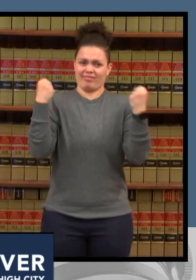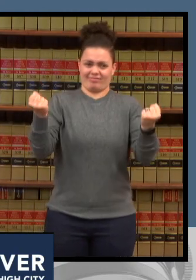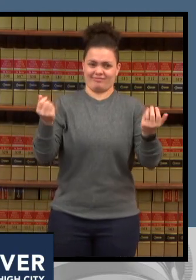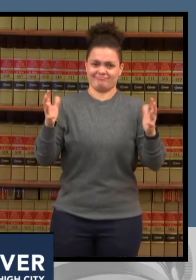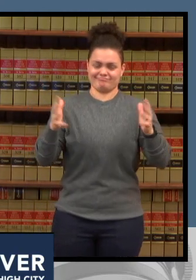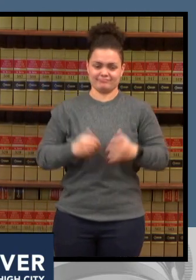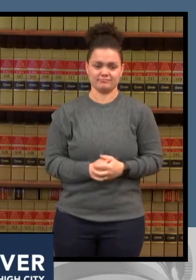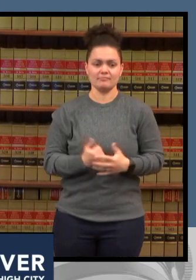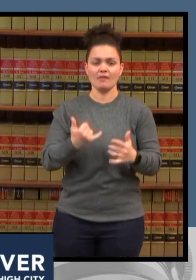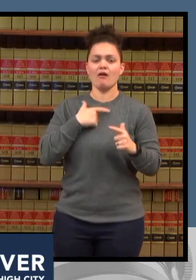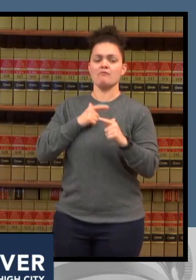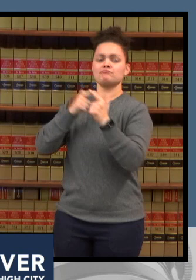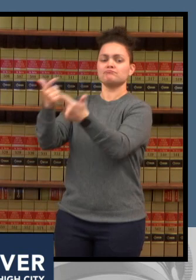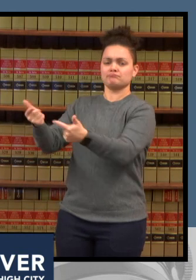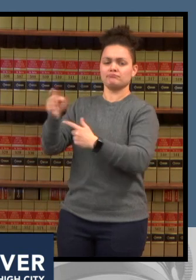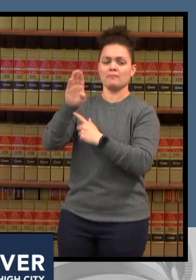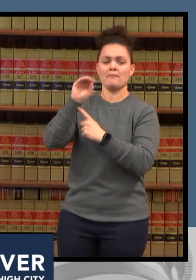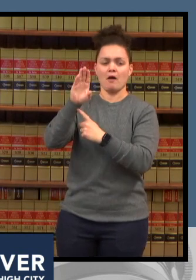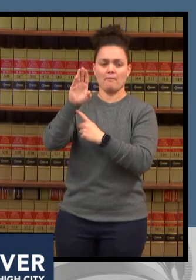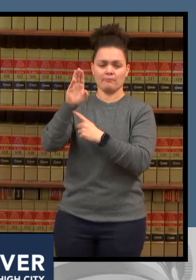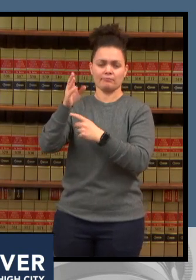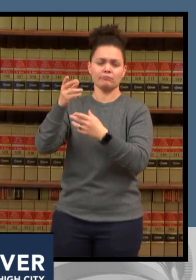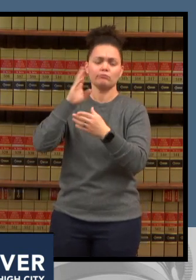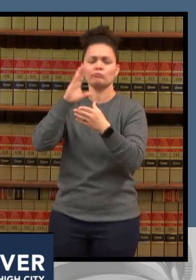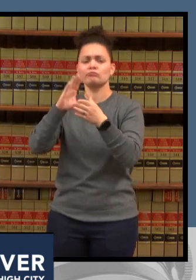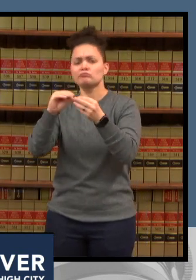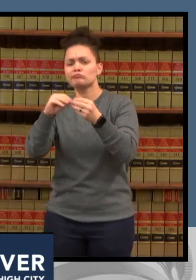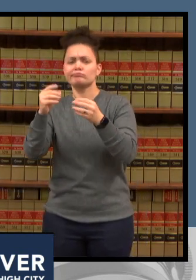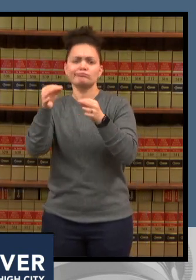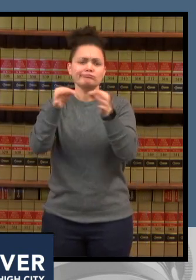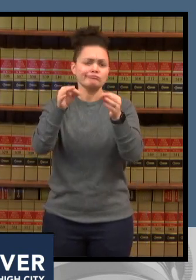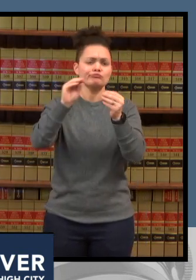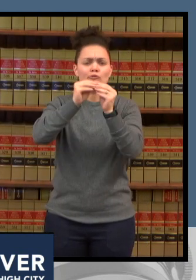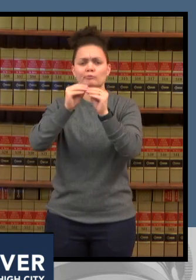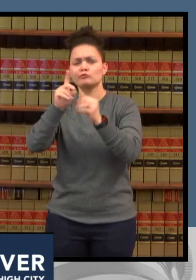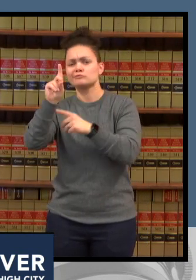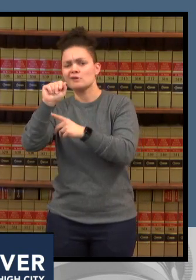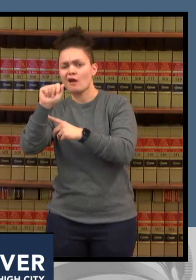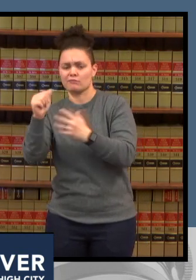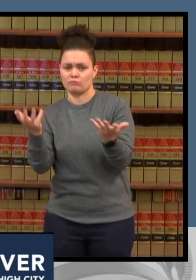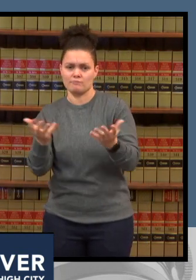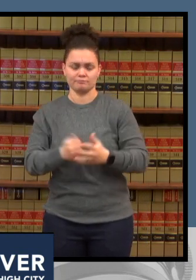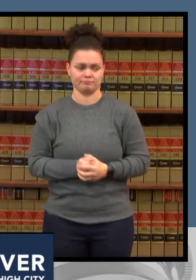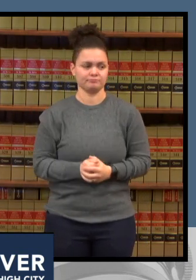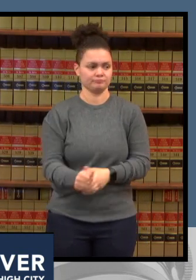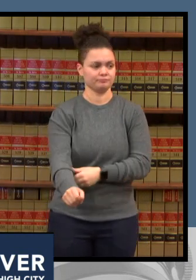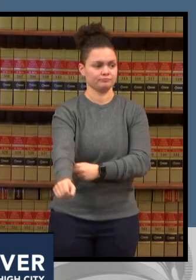review of our current status bob yeah mayor and with that we can start the slide deck here and